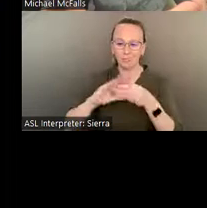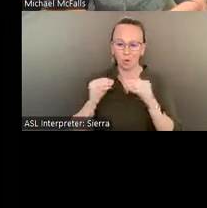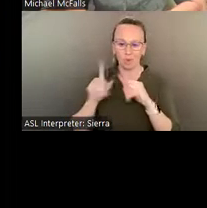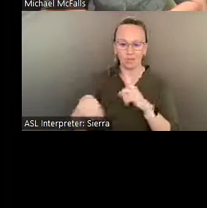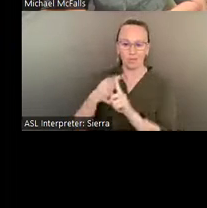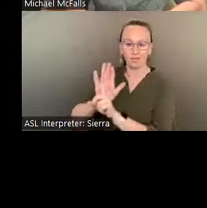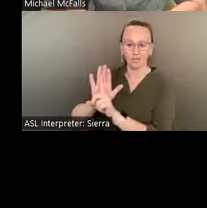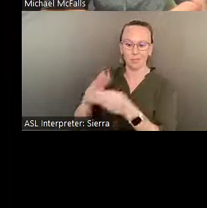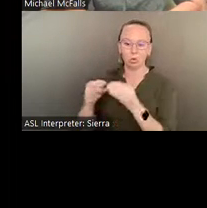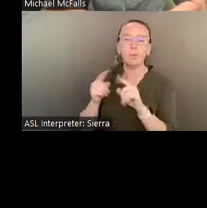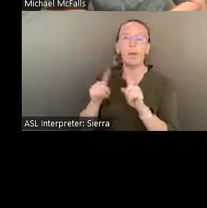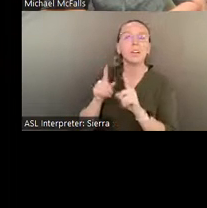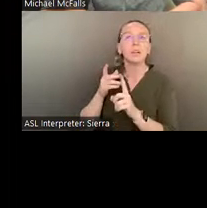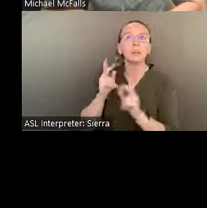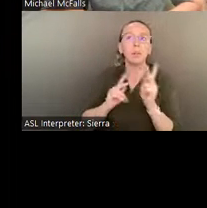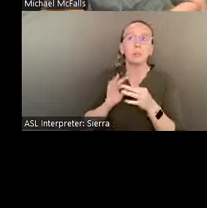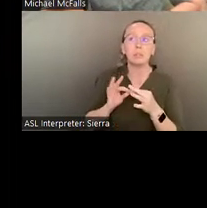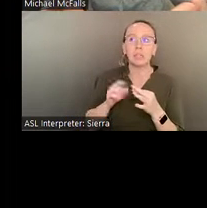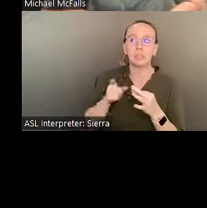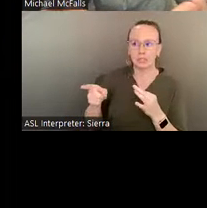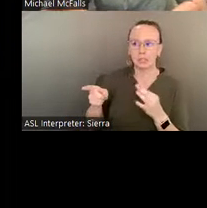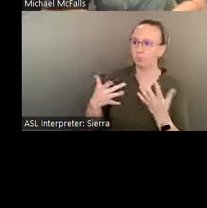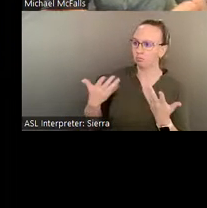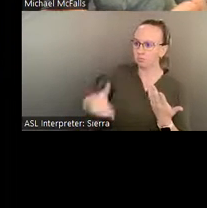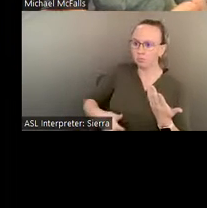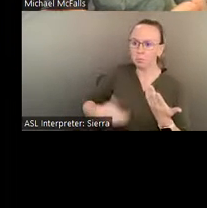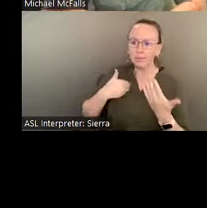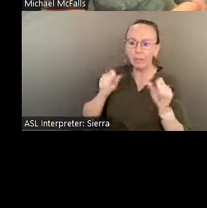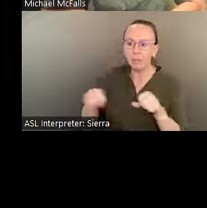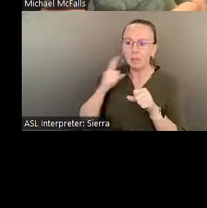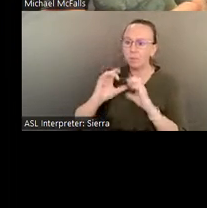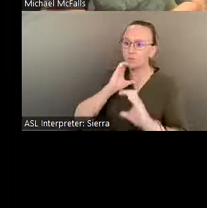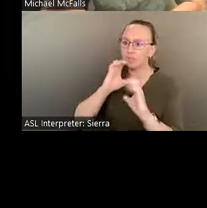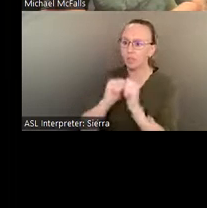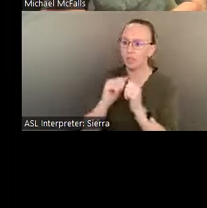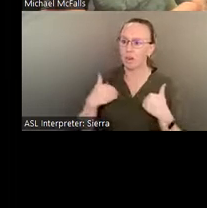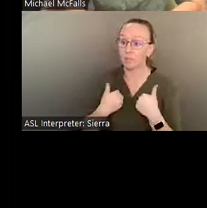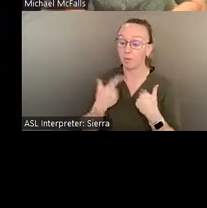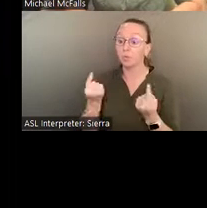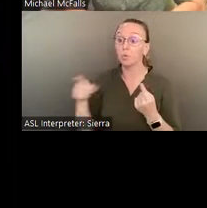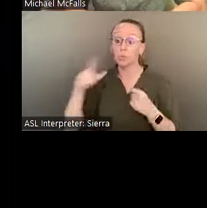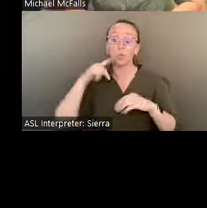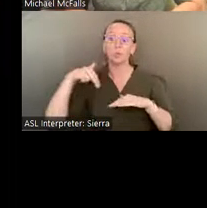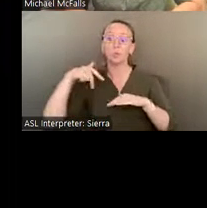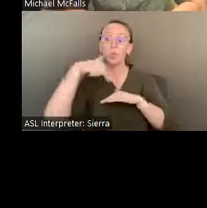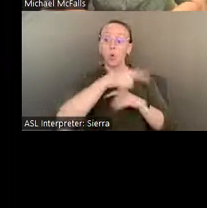say, to communicate with animals and he would go in town dressed in full regalia- typical